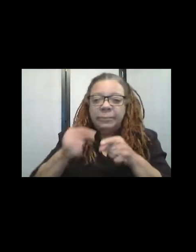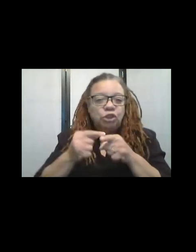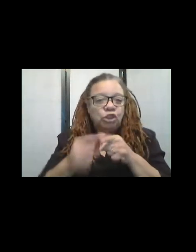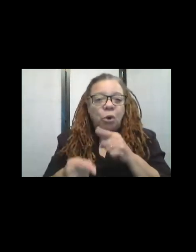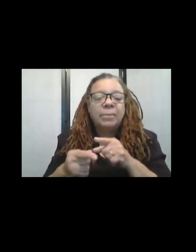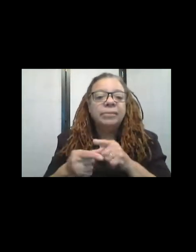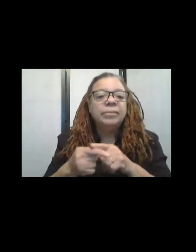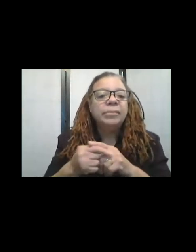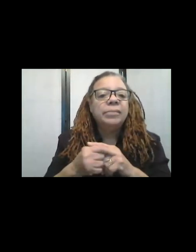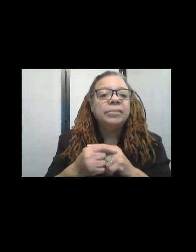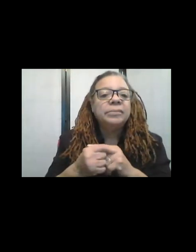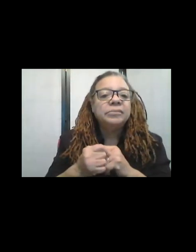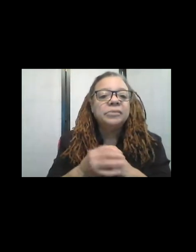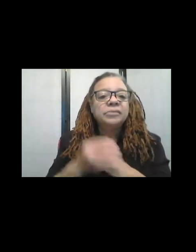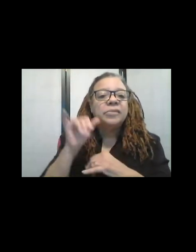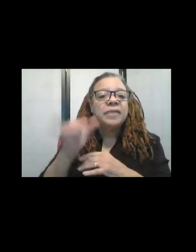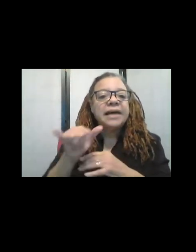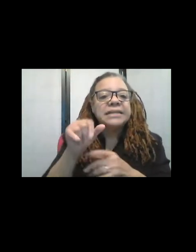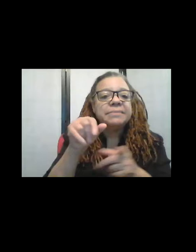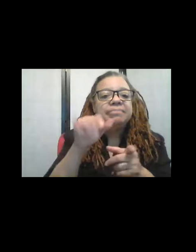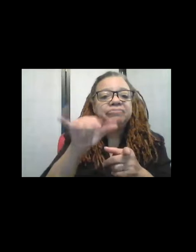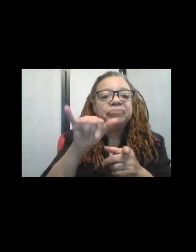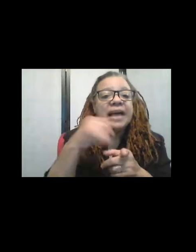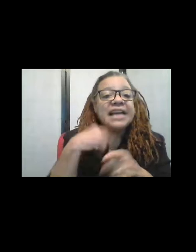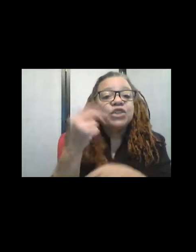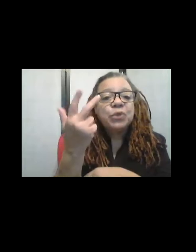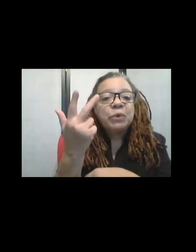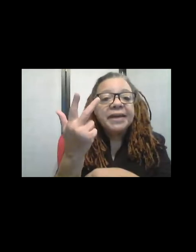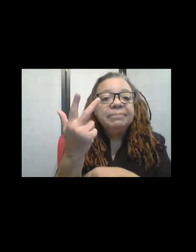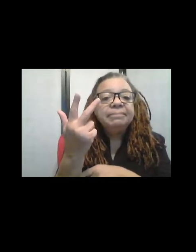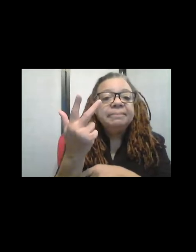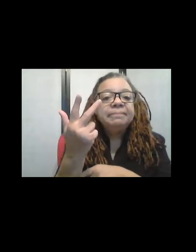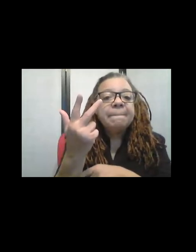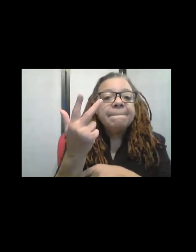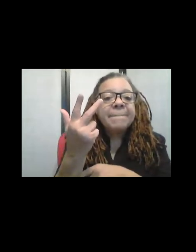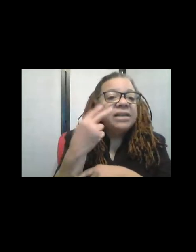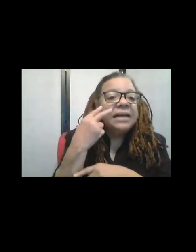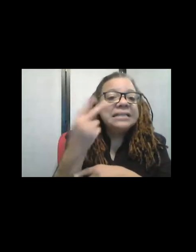and it goes on to-- well this has three, I don't know if it's you can see?